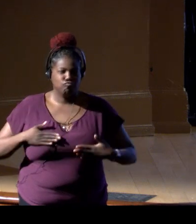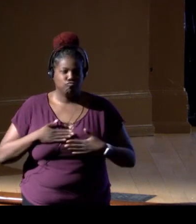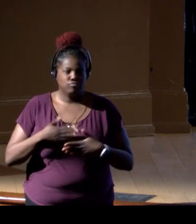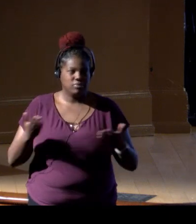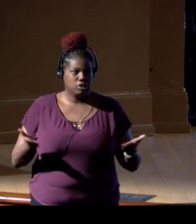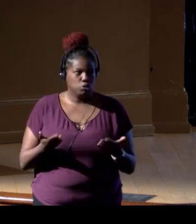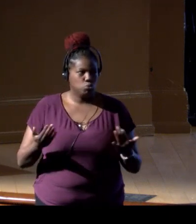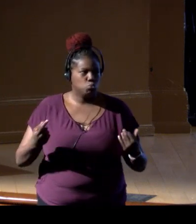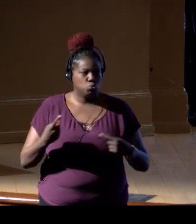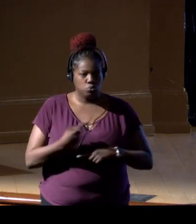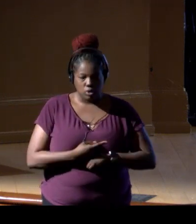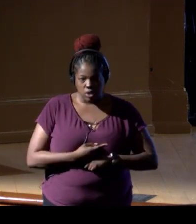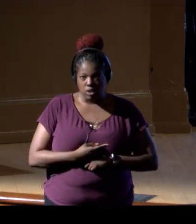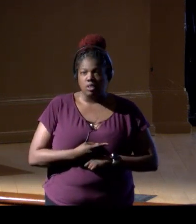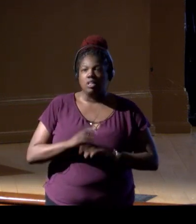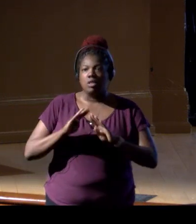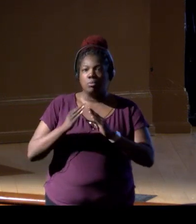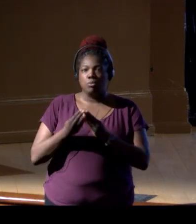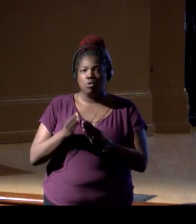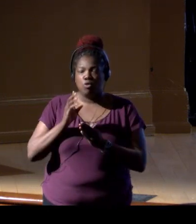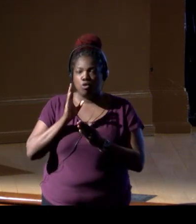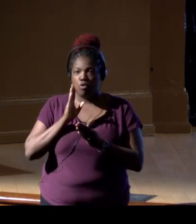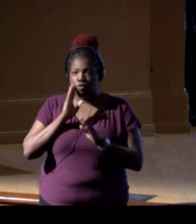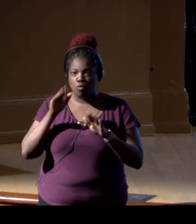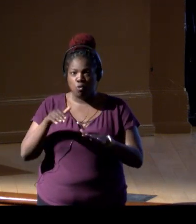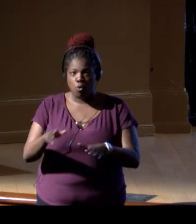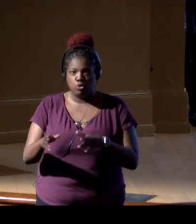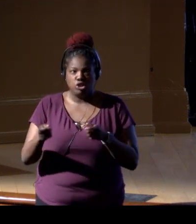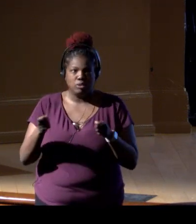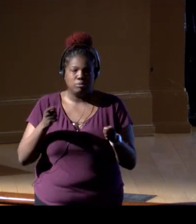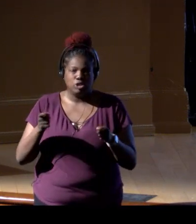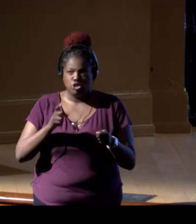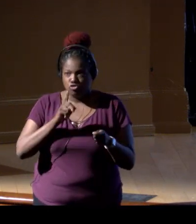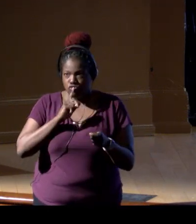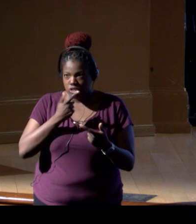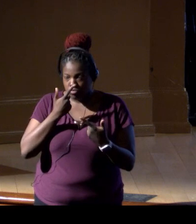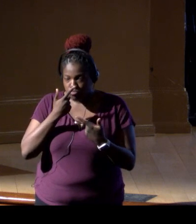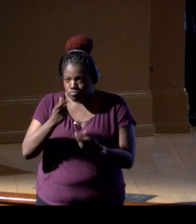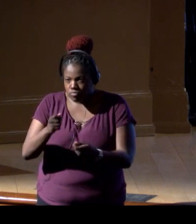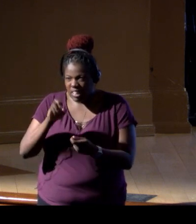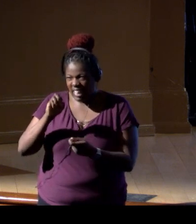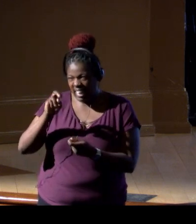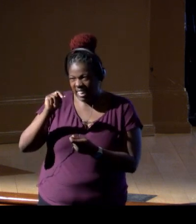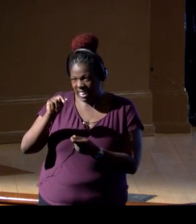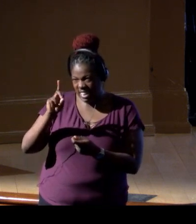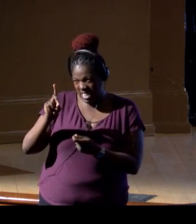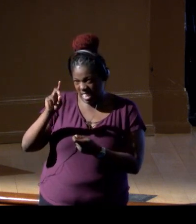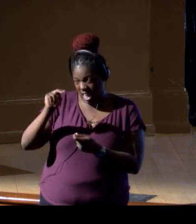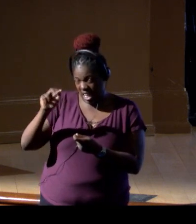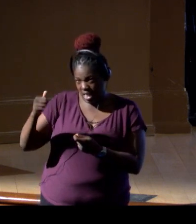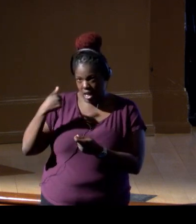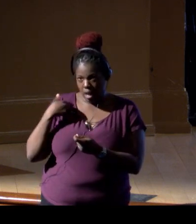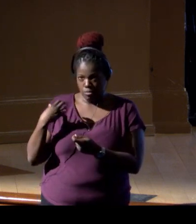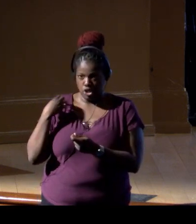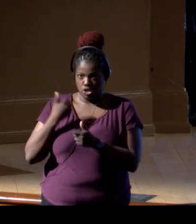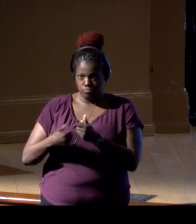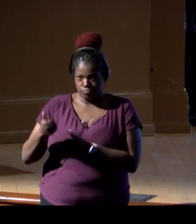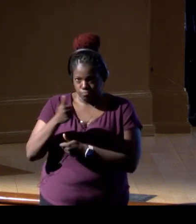and, you know, the Bureau of Ocean Energy Management's very, very interested in eDNA. I am the chief of the Division of Environmental Sciences,